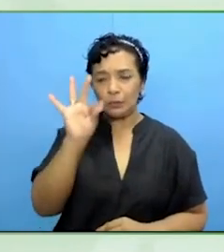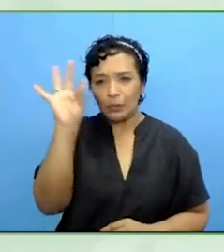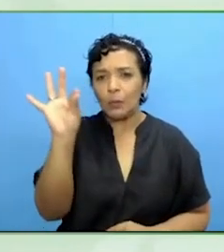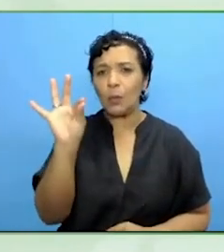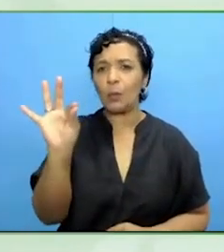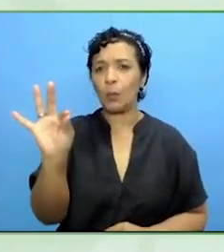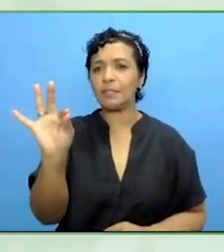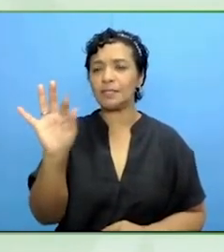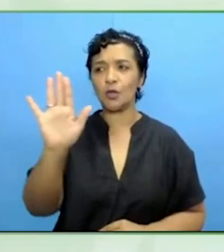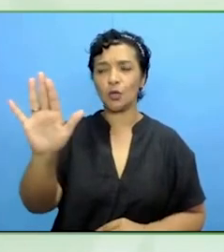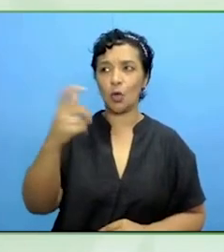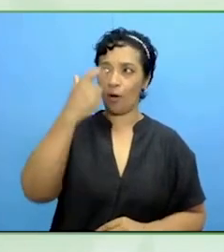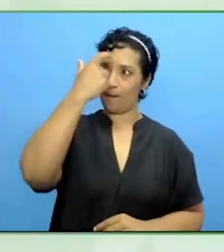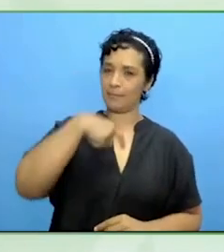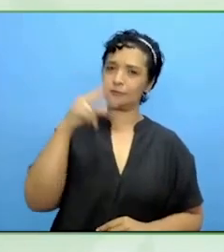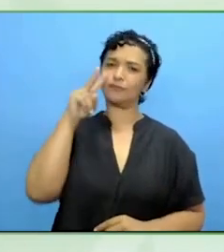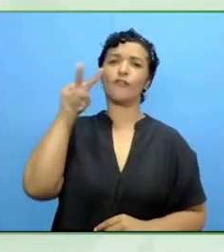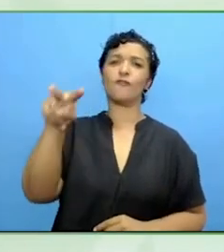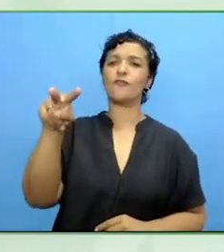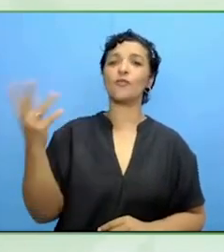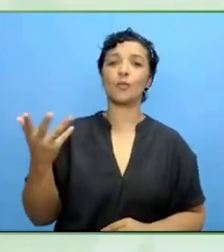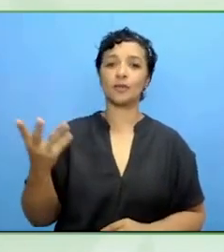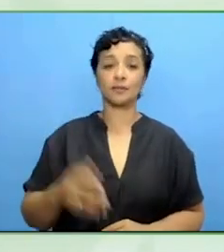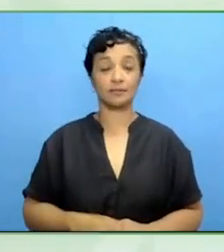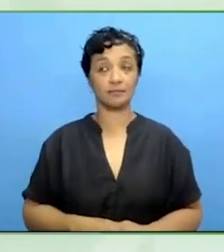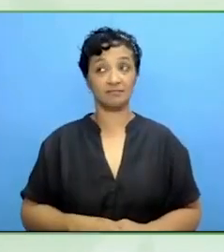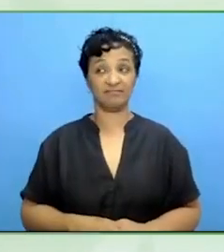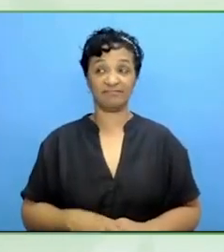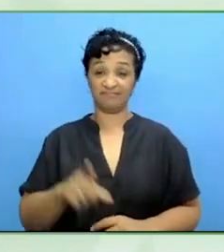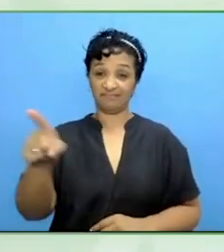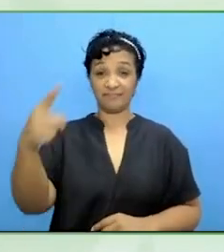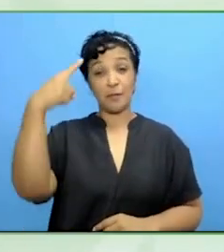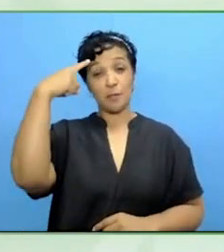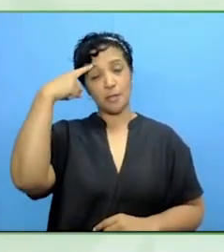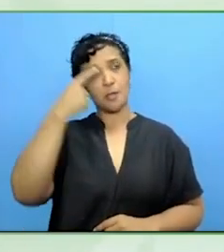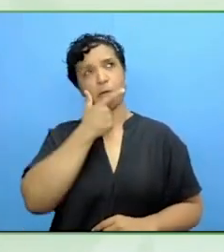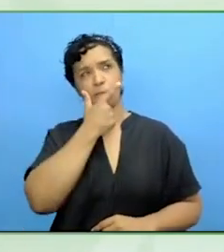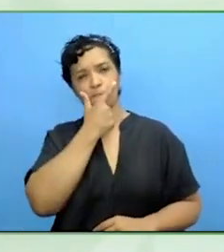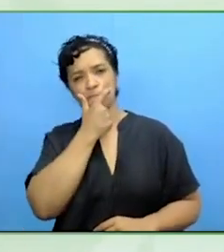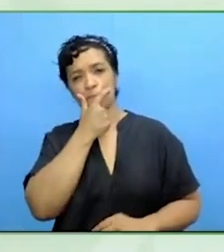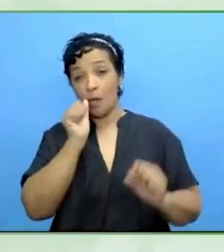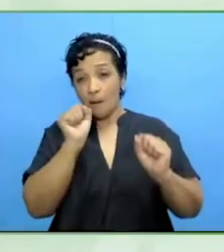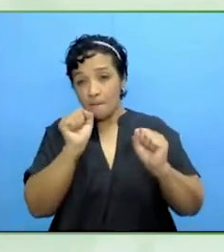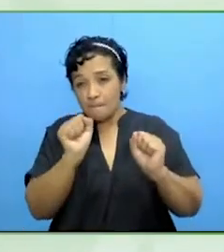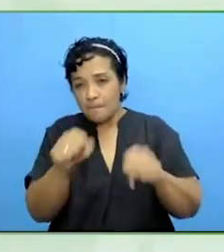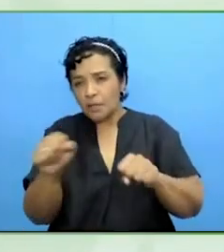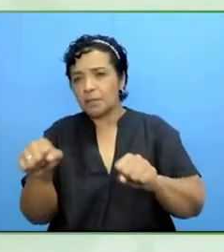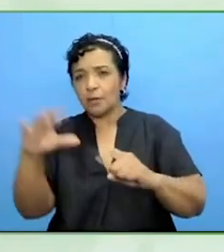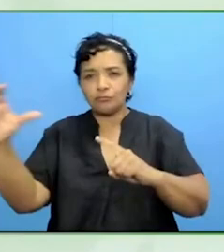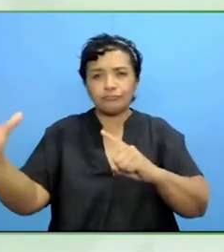Do you think we will ever be able to change the reality of institutionalisation?